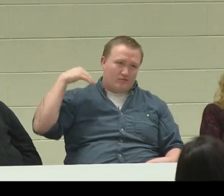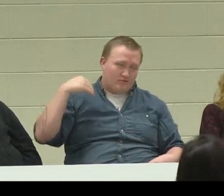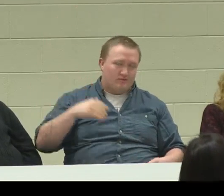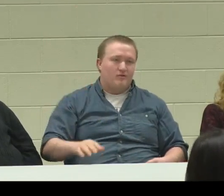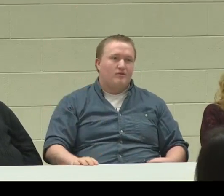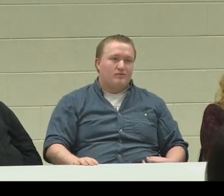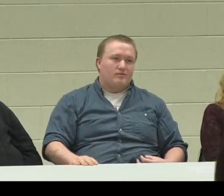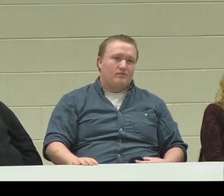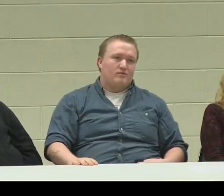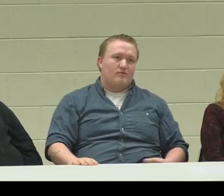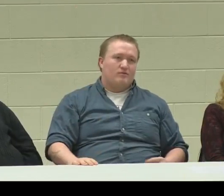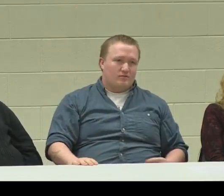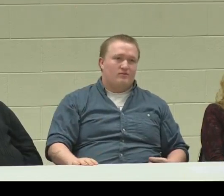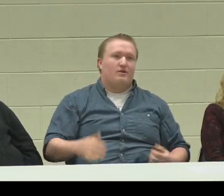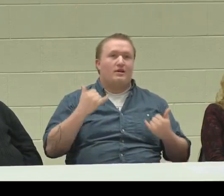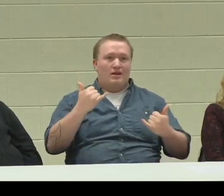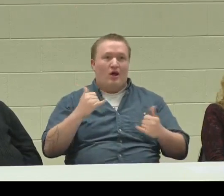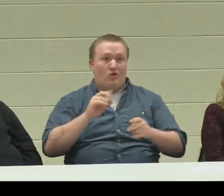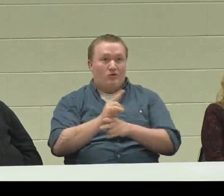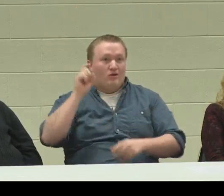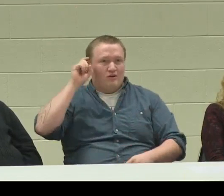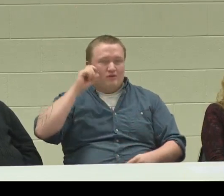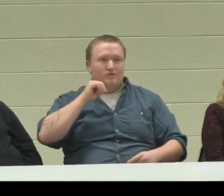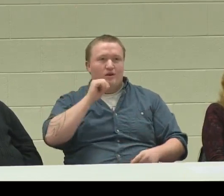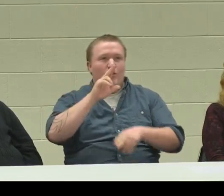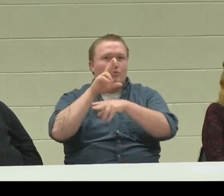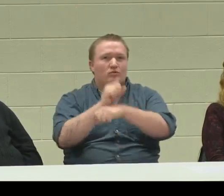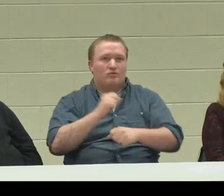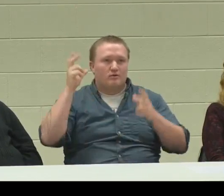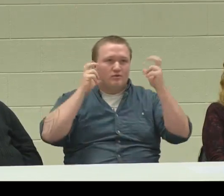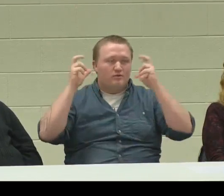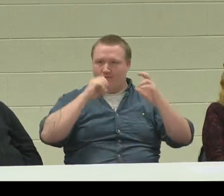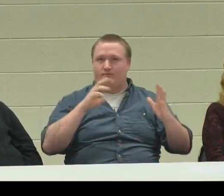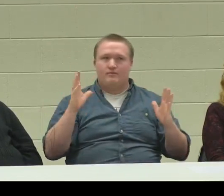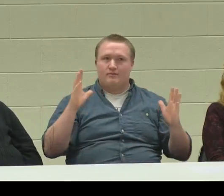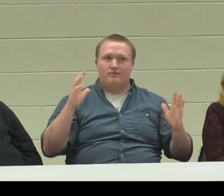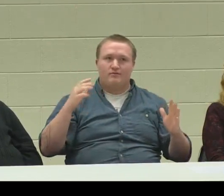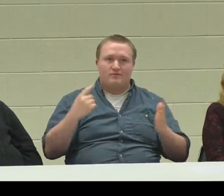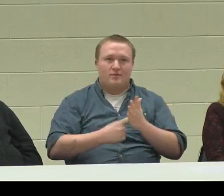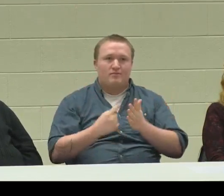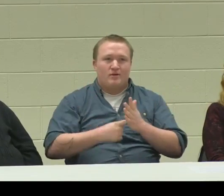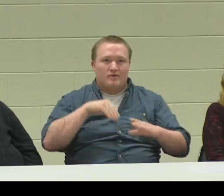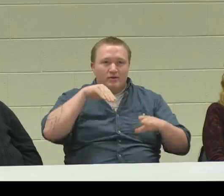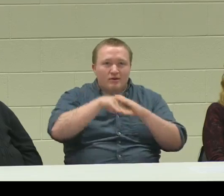In the past I had no hearing aids, but now I do. My hearing aids, I wasn't quite used to all the sounds.